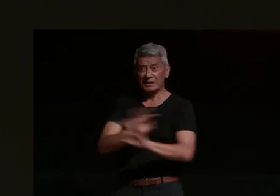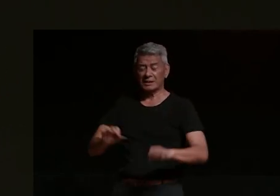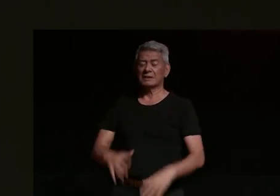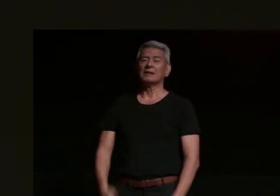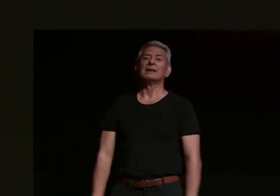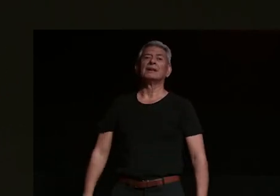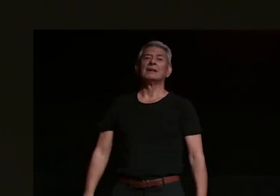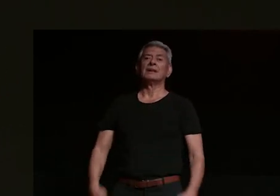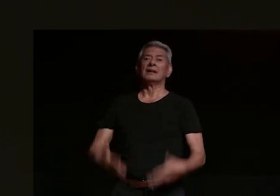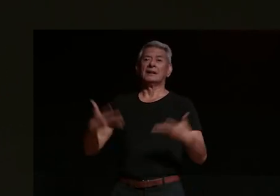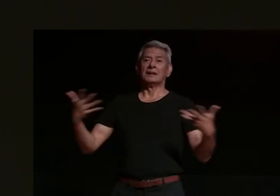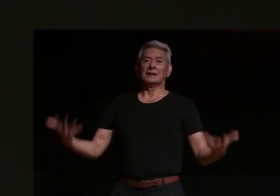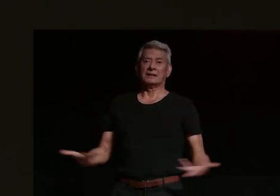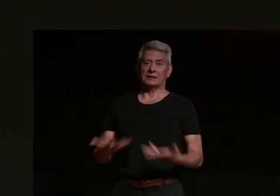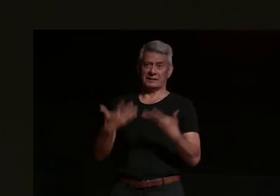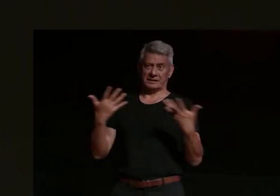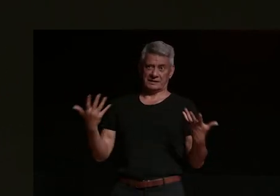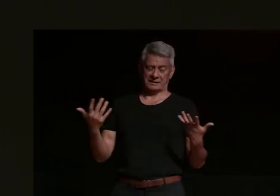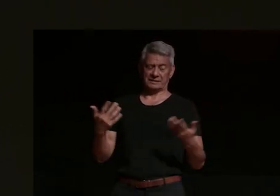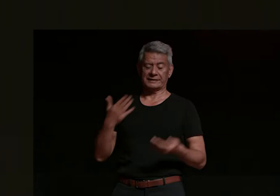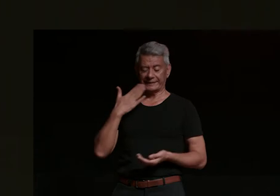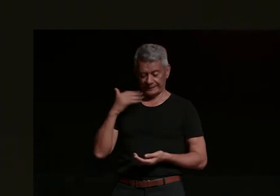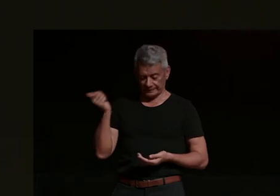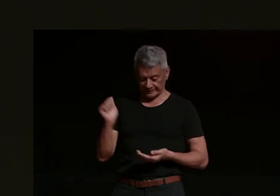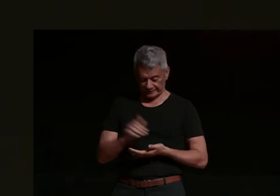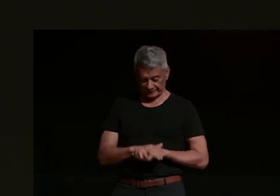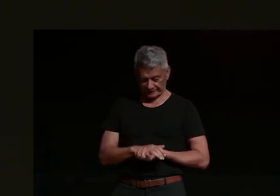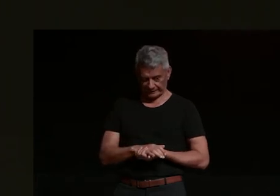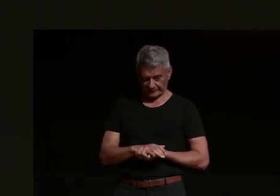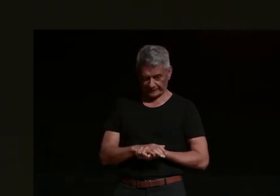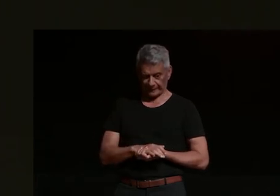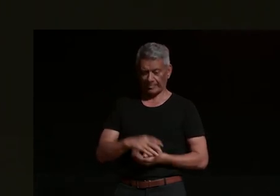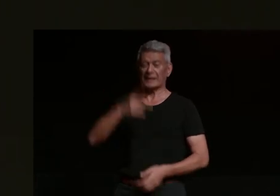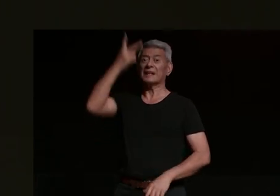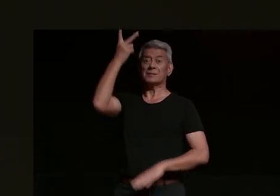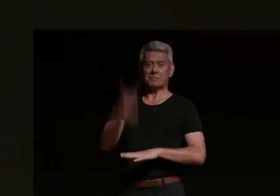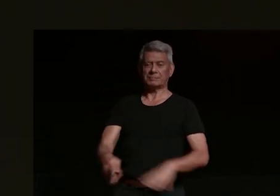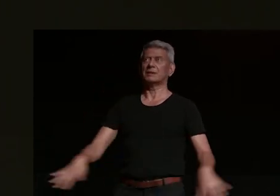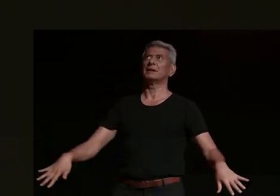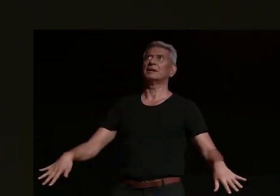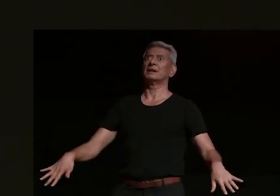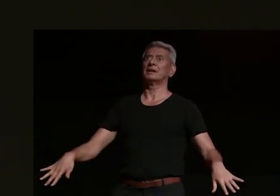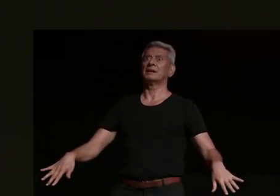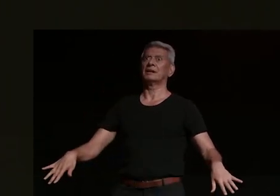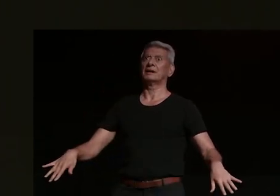little bikes are dangerous and i lay there and i thought i can see i can see blood on my visor i'm